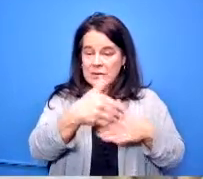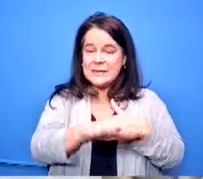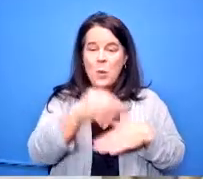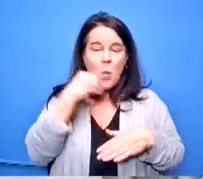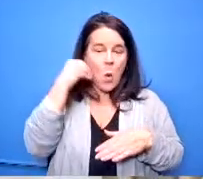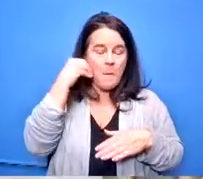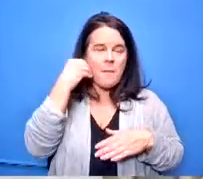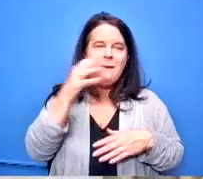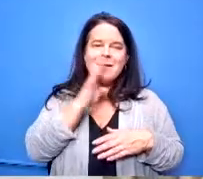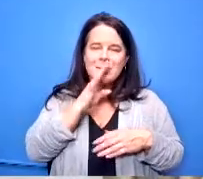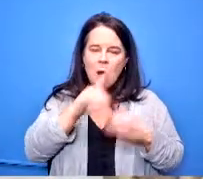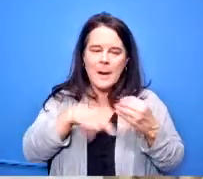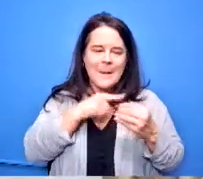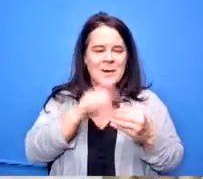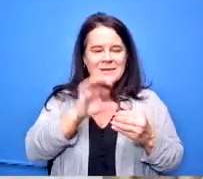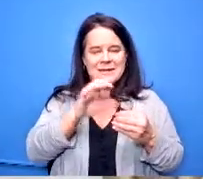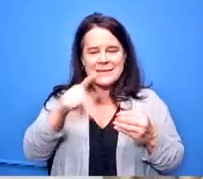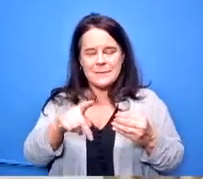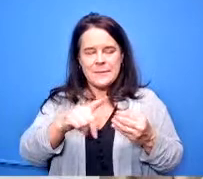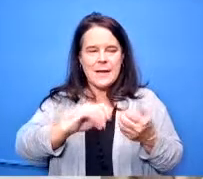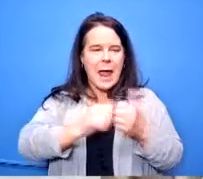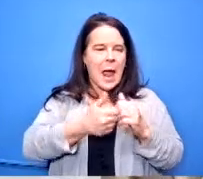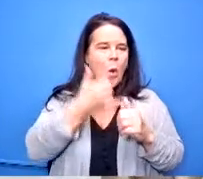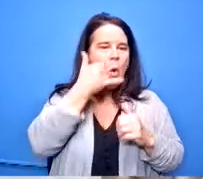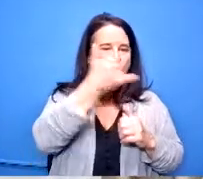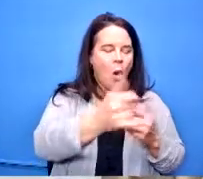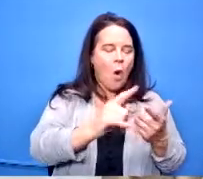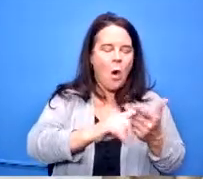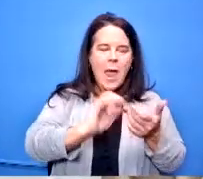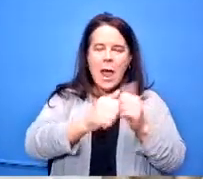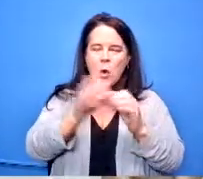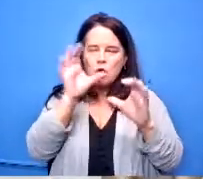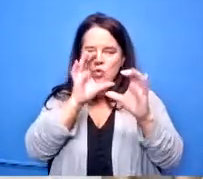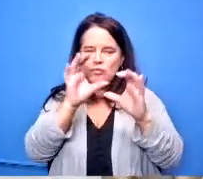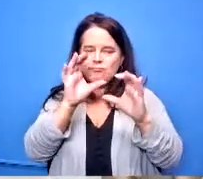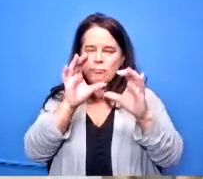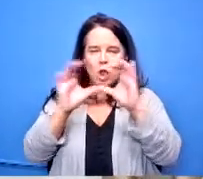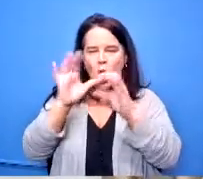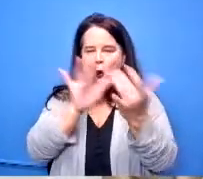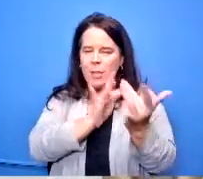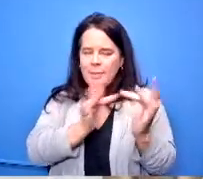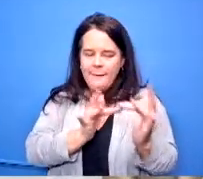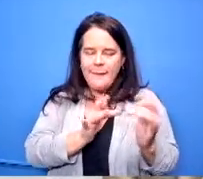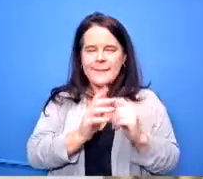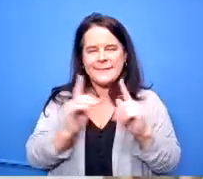ccp how you call how you look online that sort of thing and then again um we've been